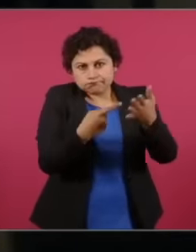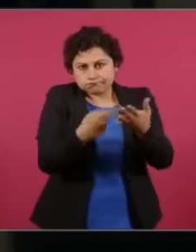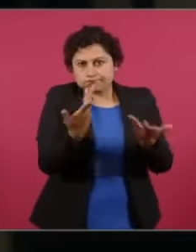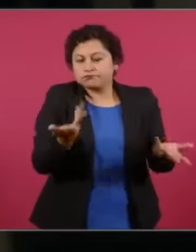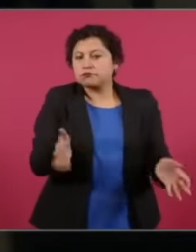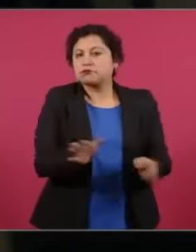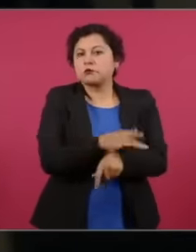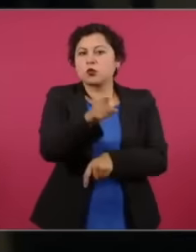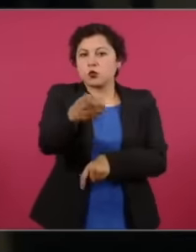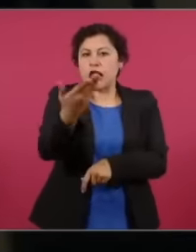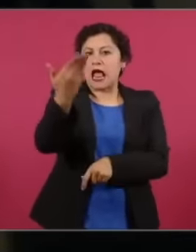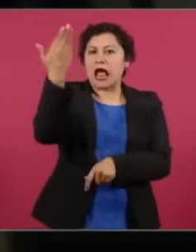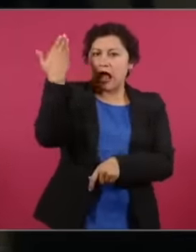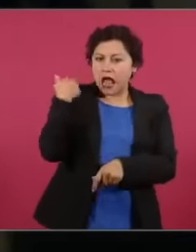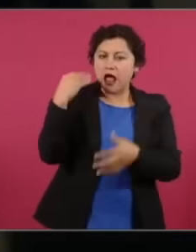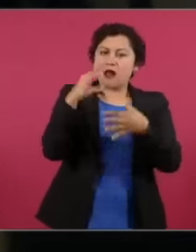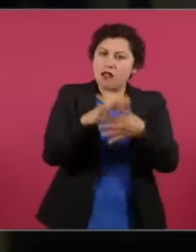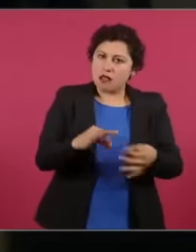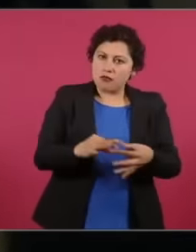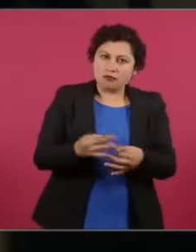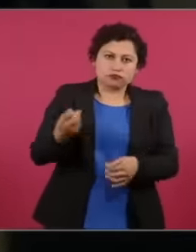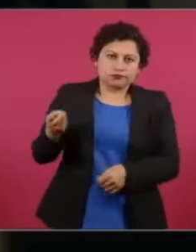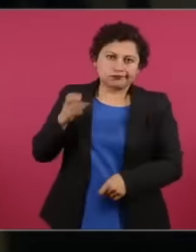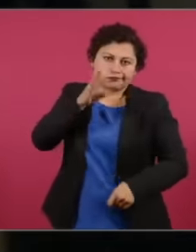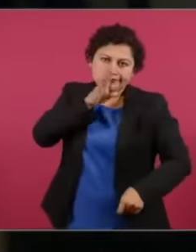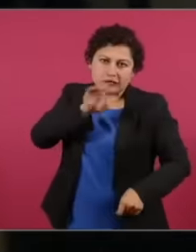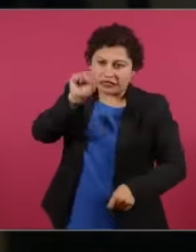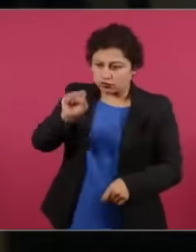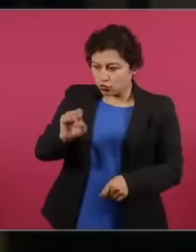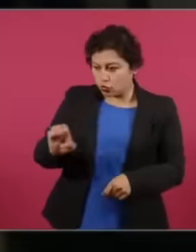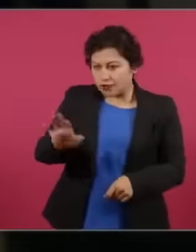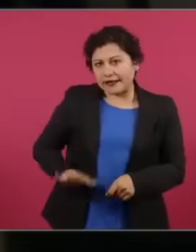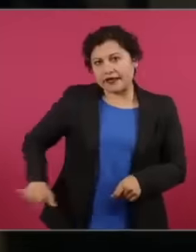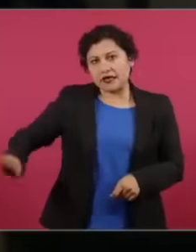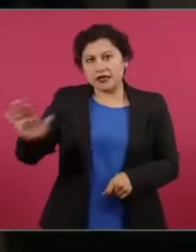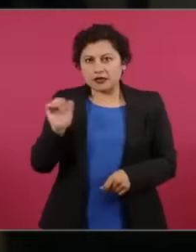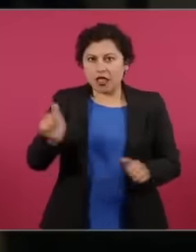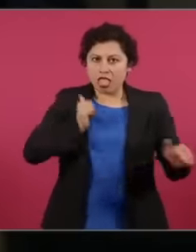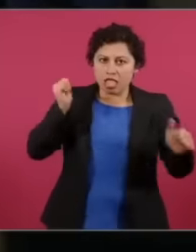benefited from this especially in the Mexican southeast when they bought at very